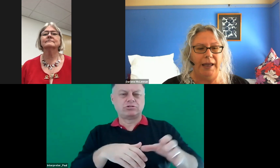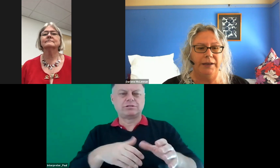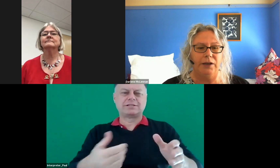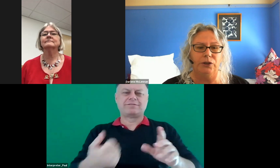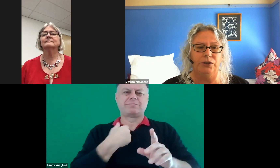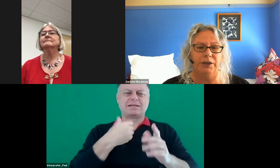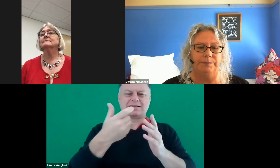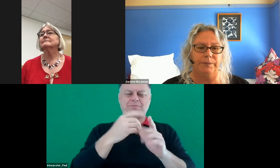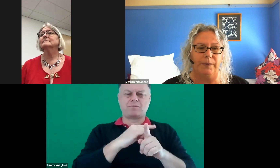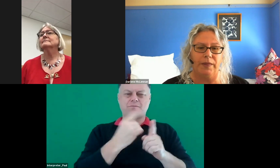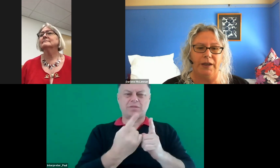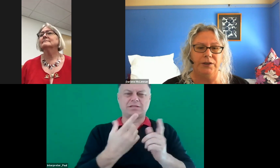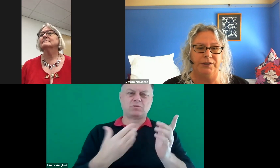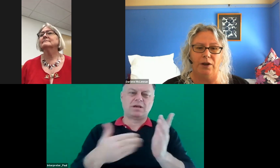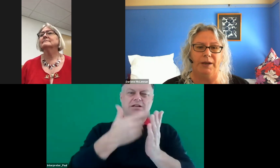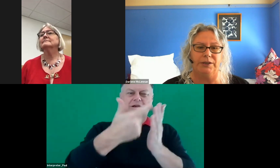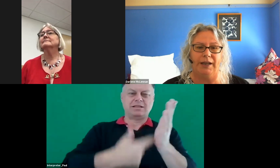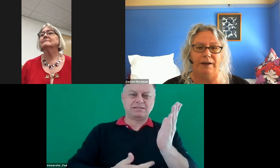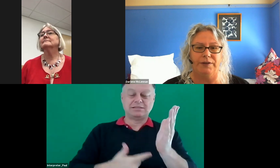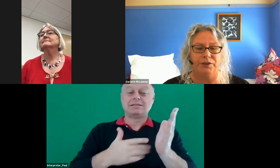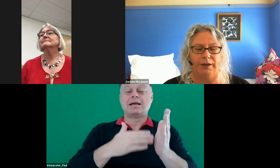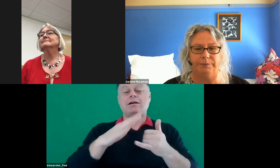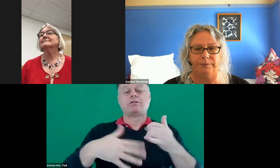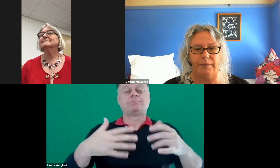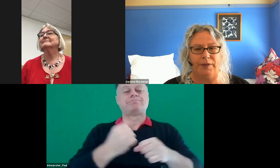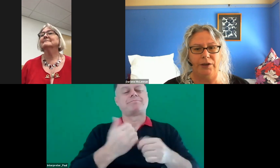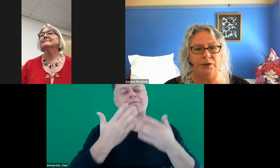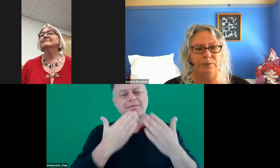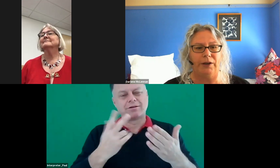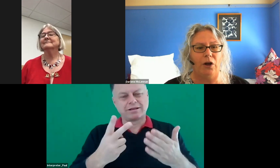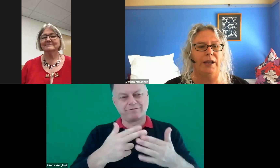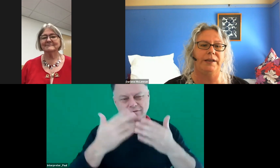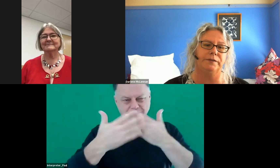In conclusion, thank you so much again for this honour. Thank you to my colleagues,